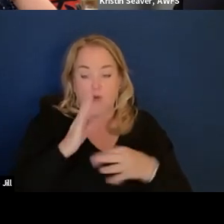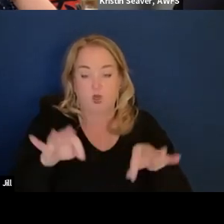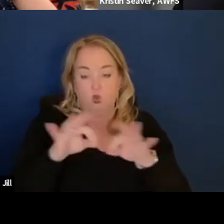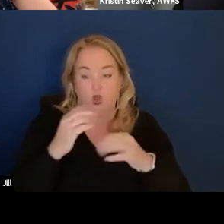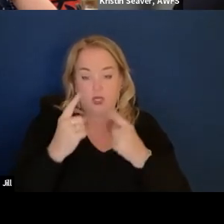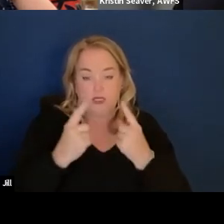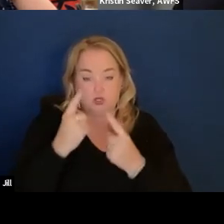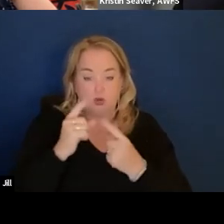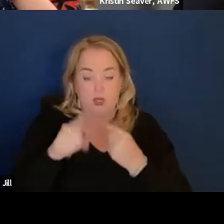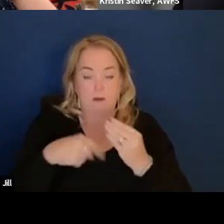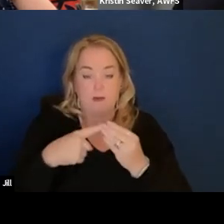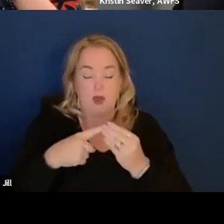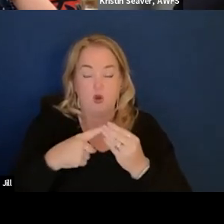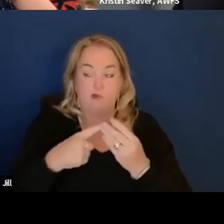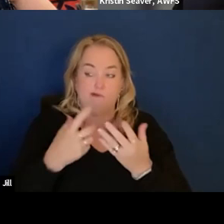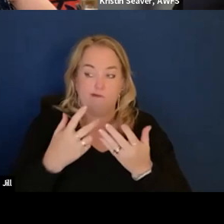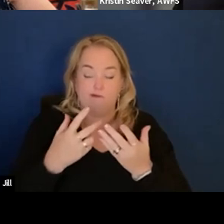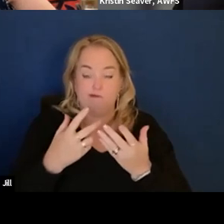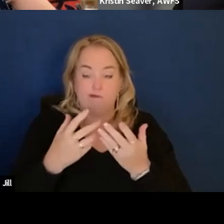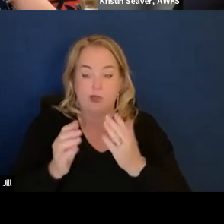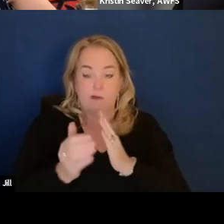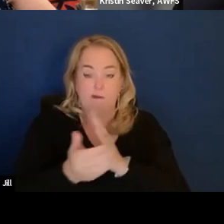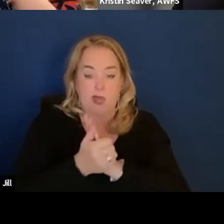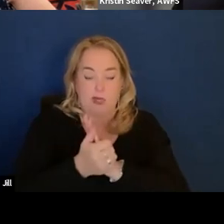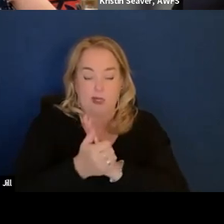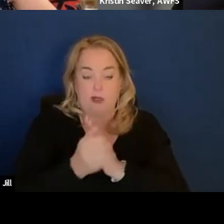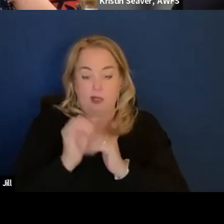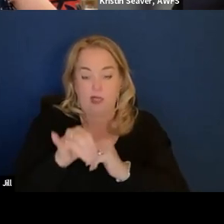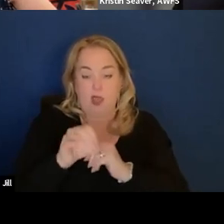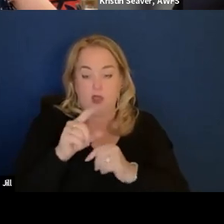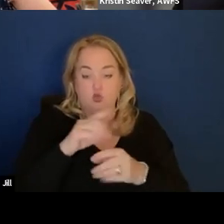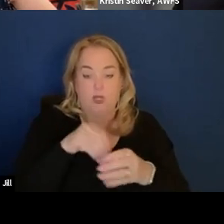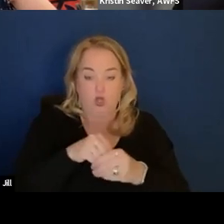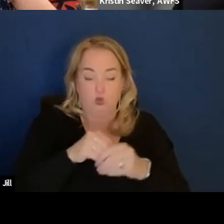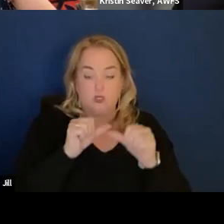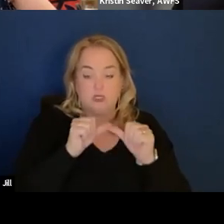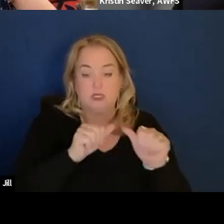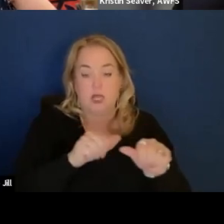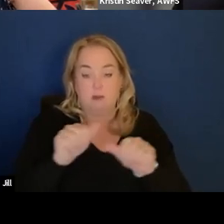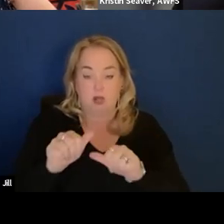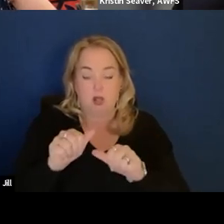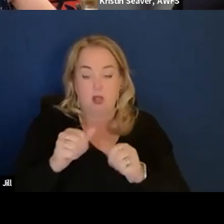Like the sustainability information like the GSA acquisition websites,